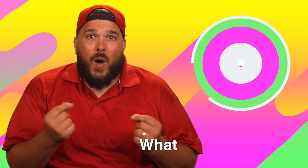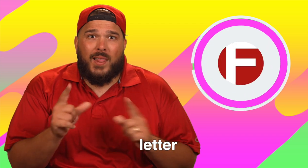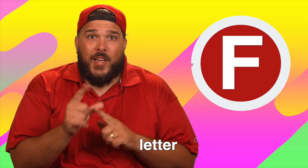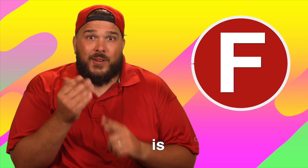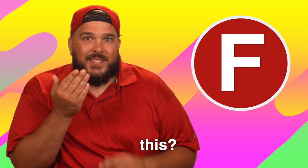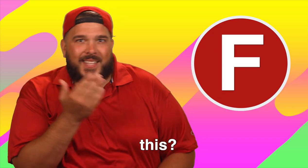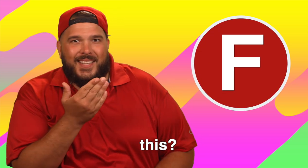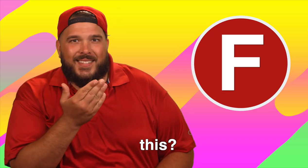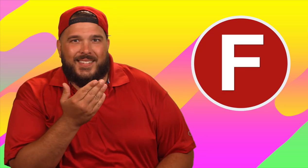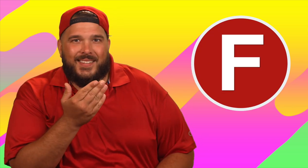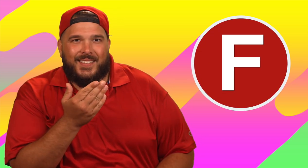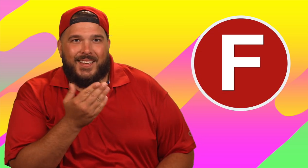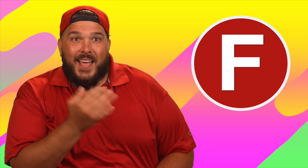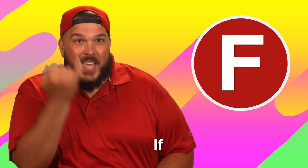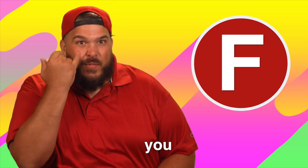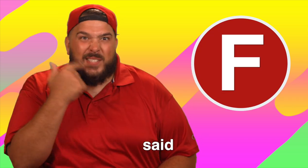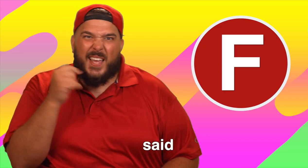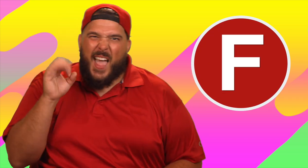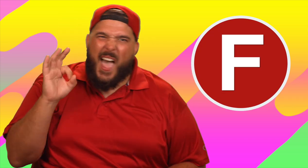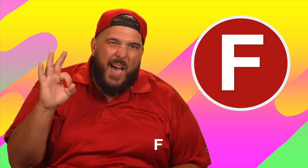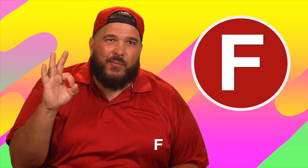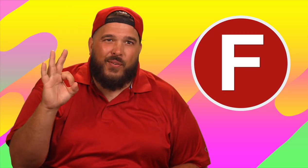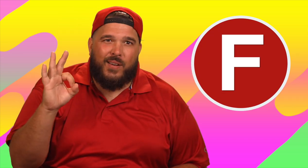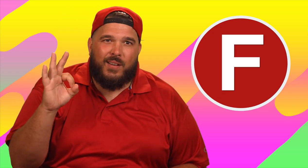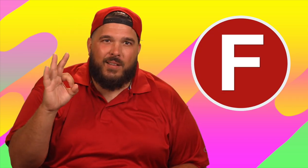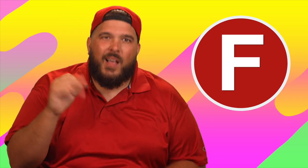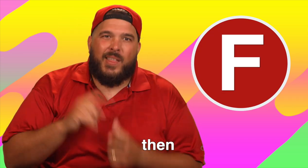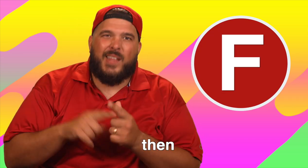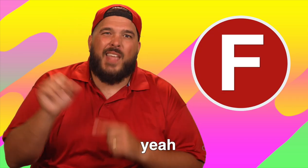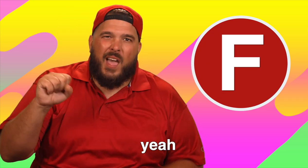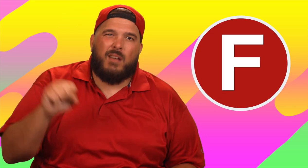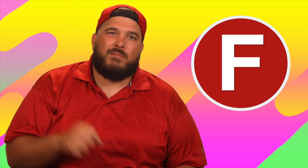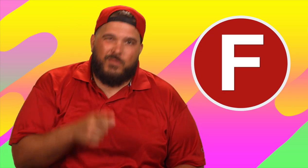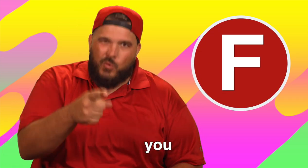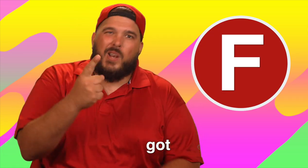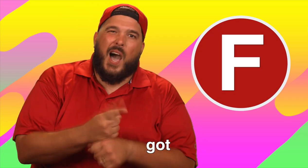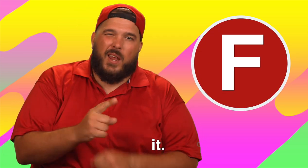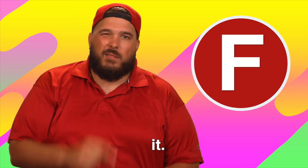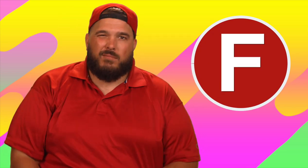What letter is this? If you said F, then yeah, you got it.